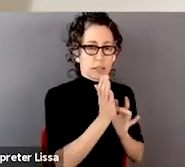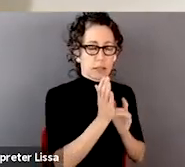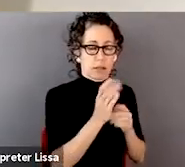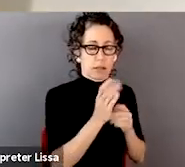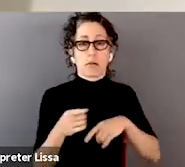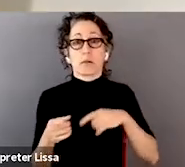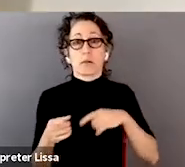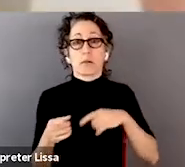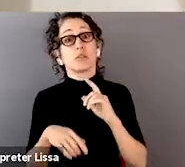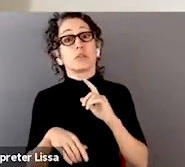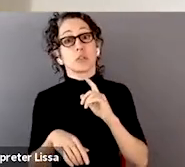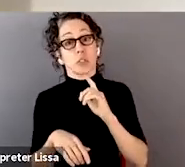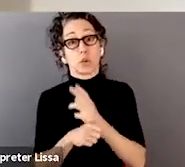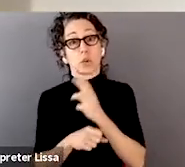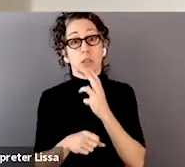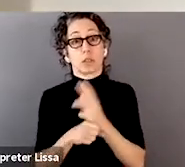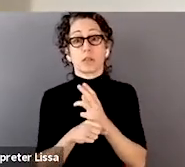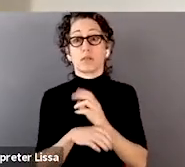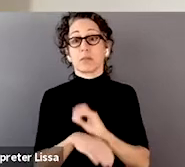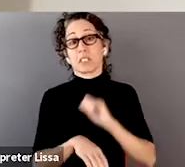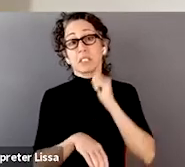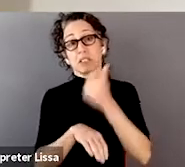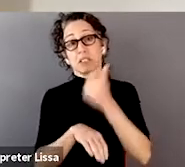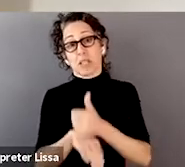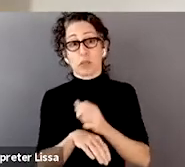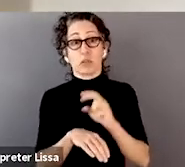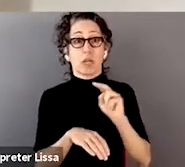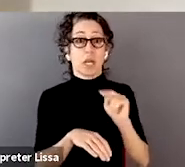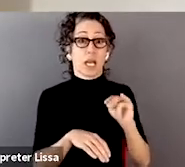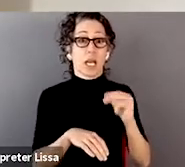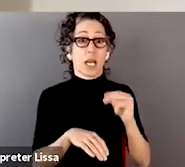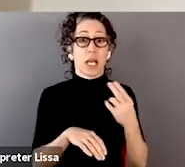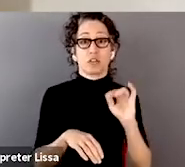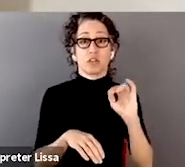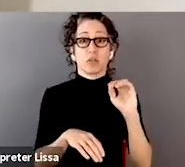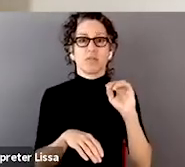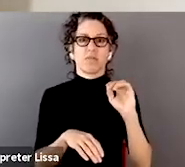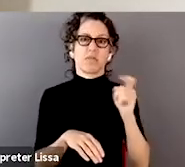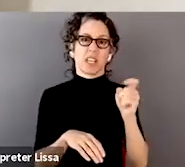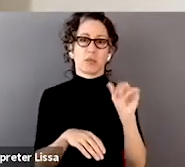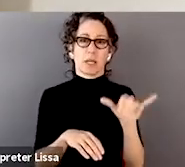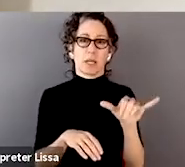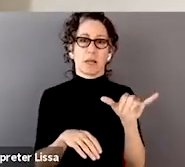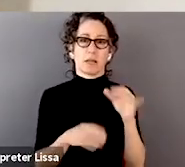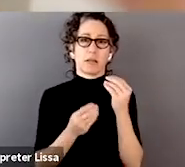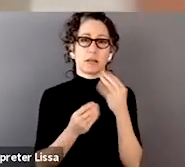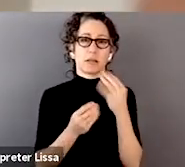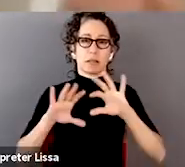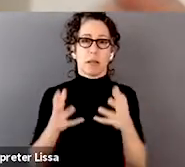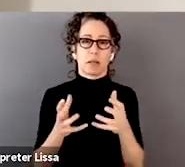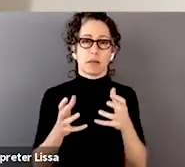openly available NIH X-ray dataset of patients' knees, and then there's two scores there,